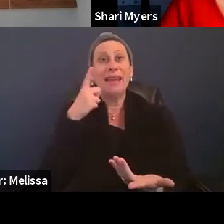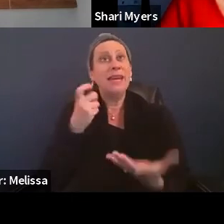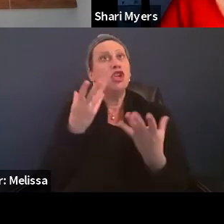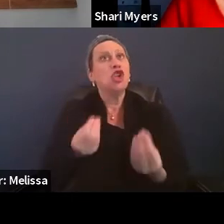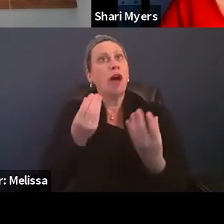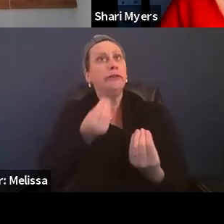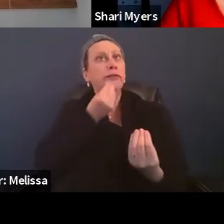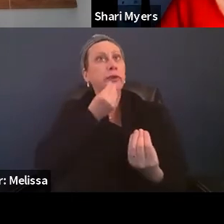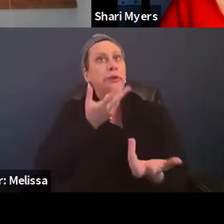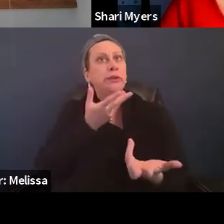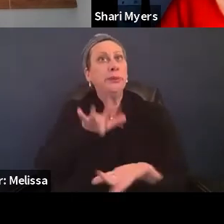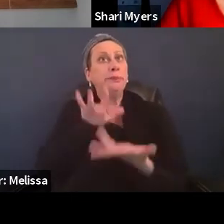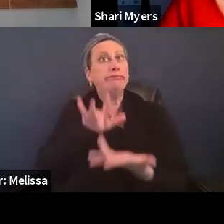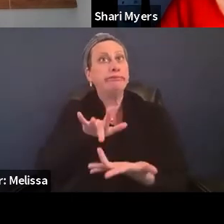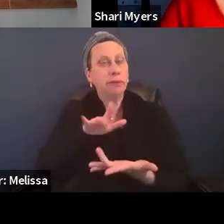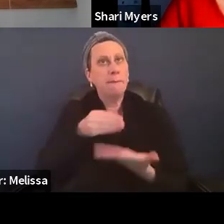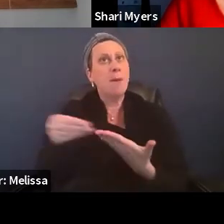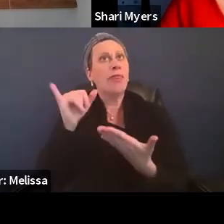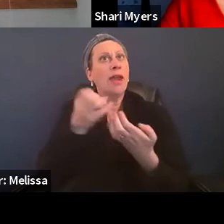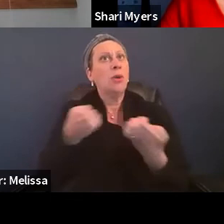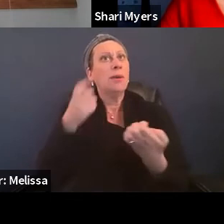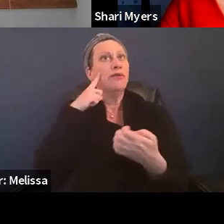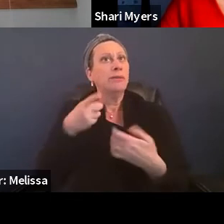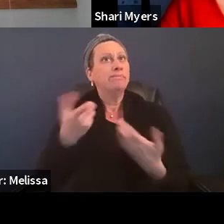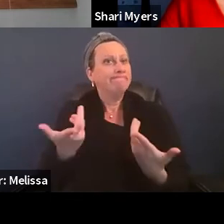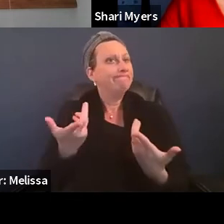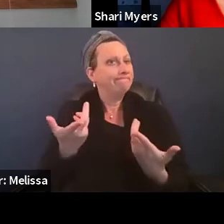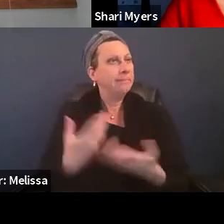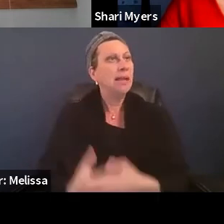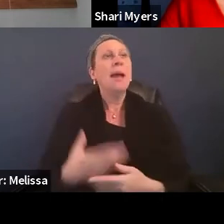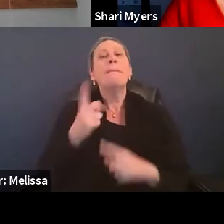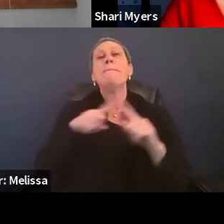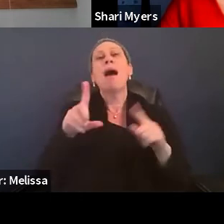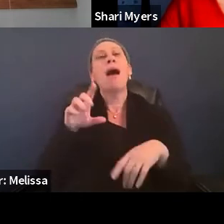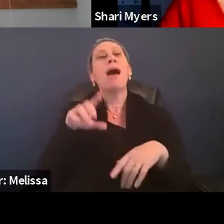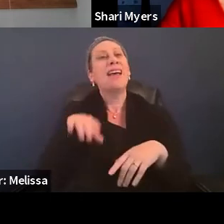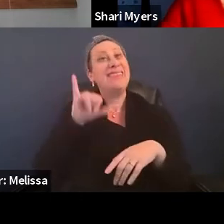And that's how we did that. But the C-MIST interview is very important